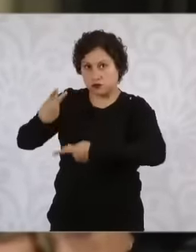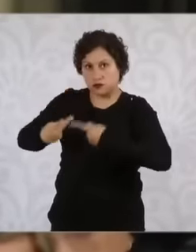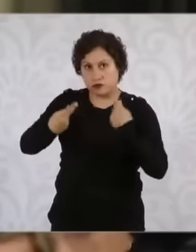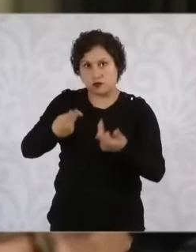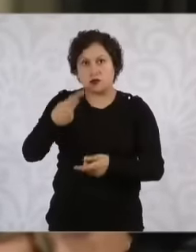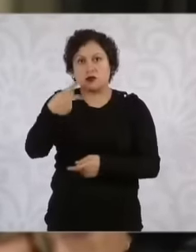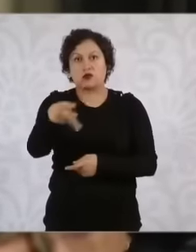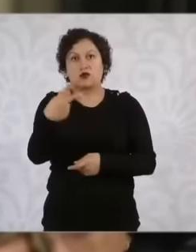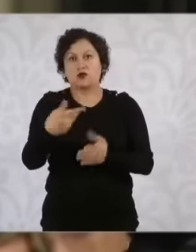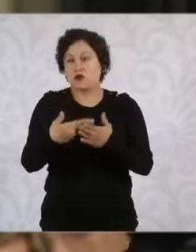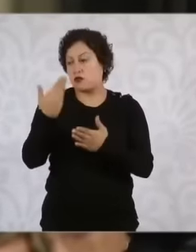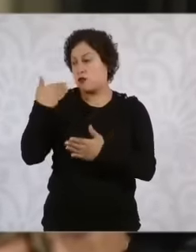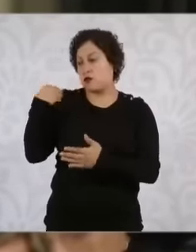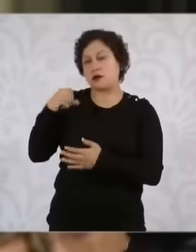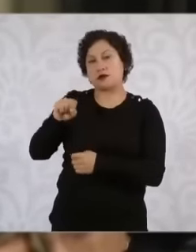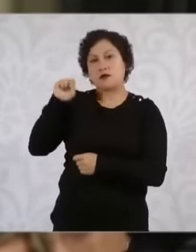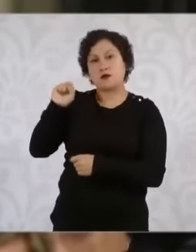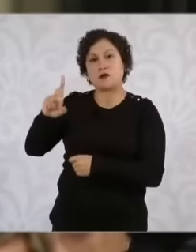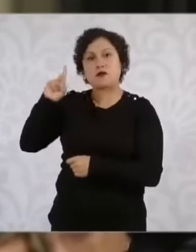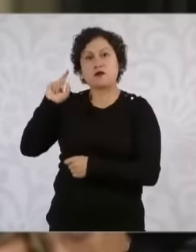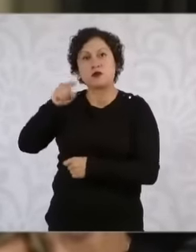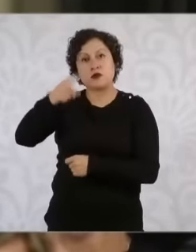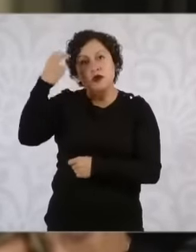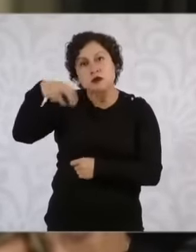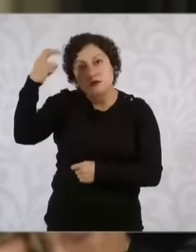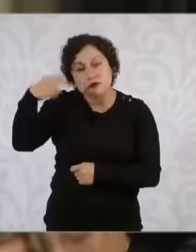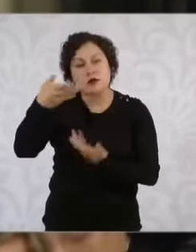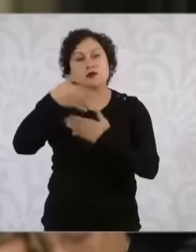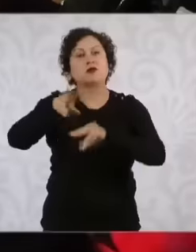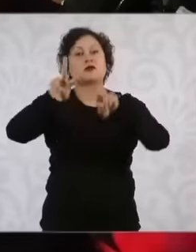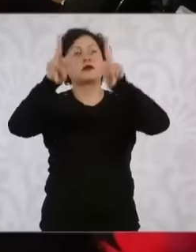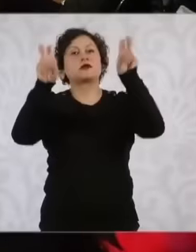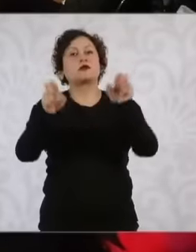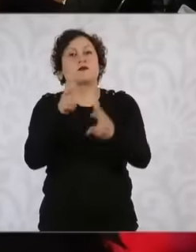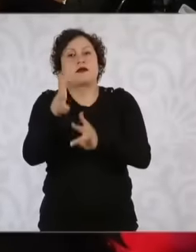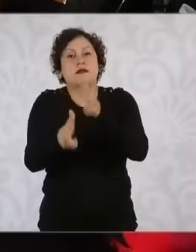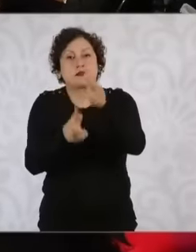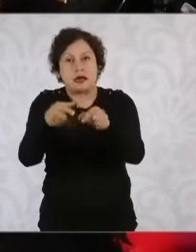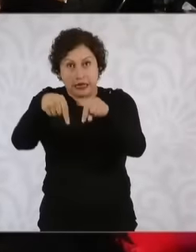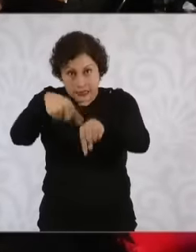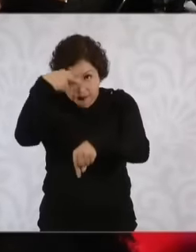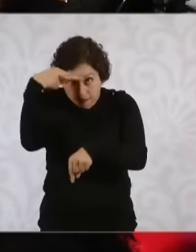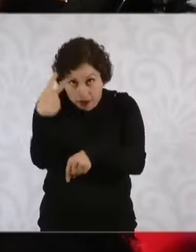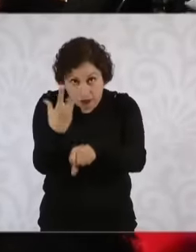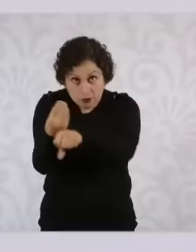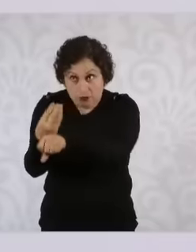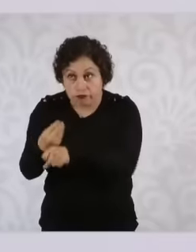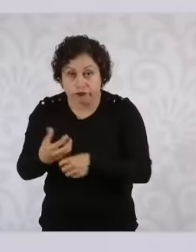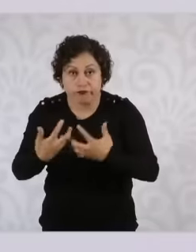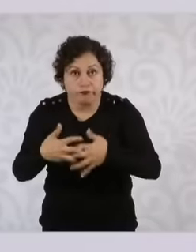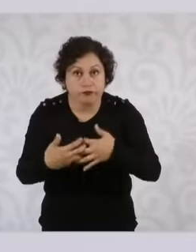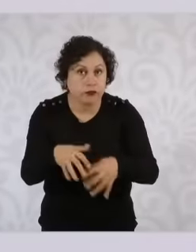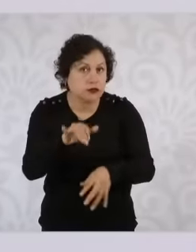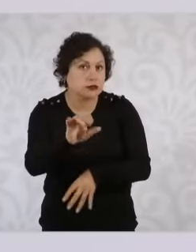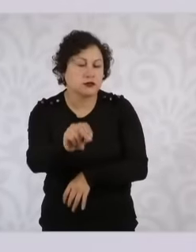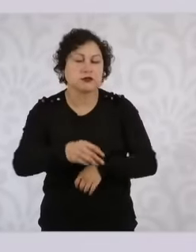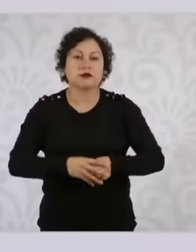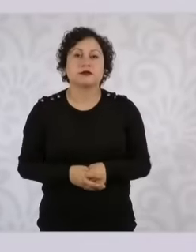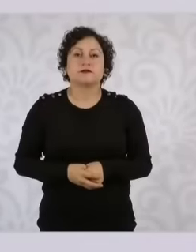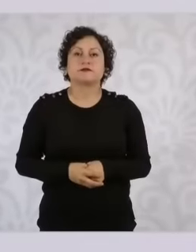train tour that if the trains will be manufactured in Mexico Thank you very much Yes Well, it was an intense week